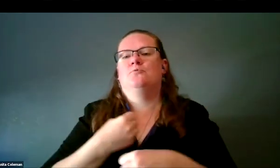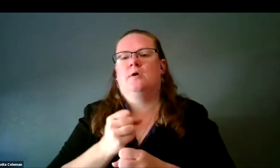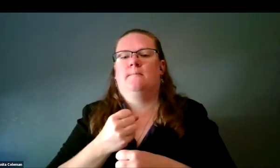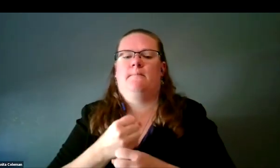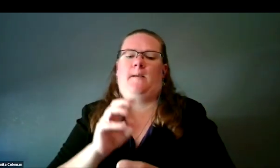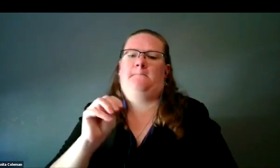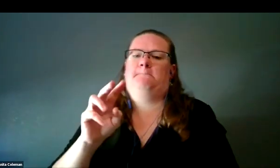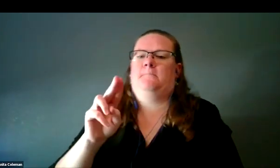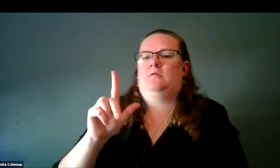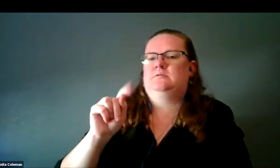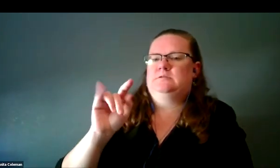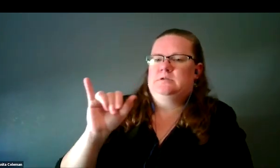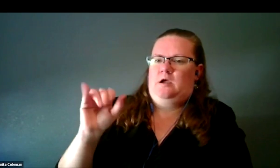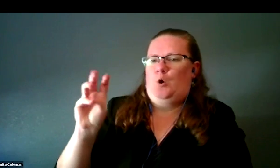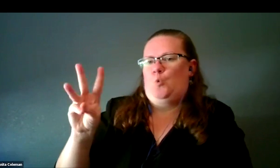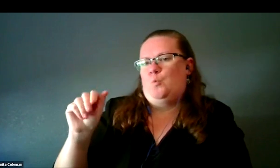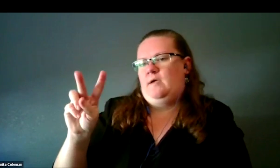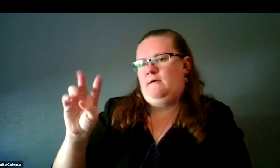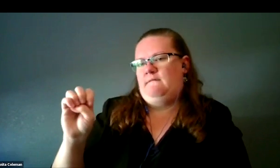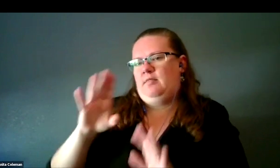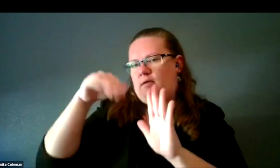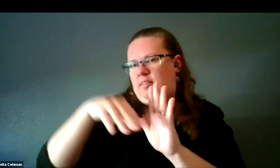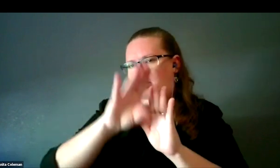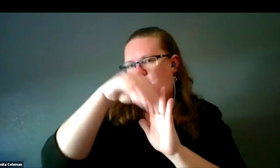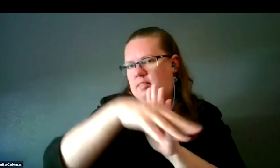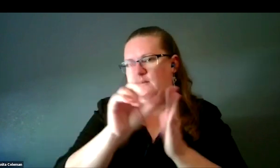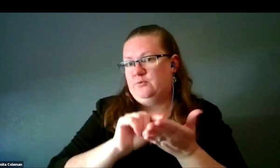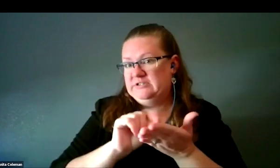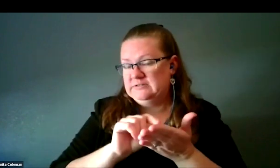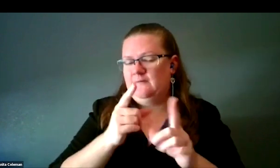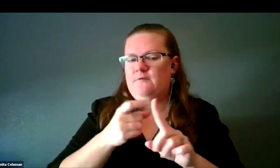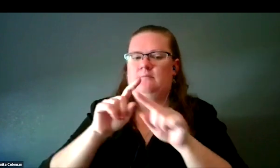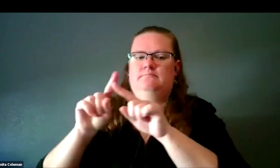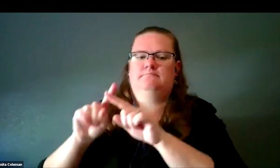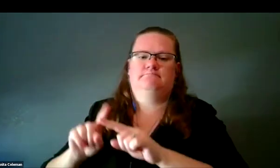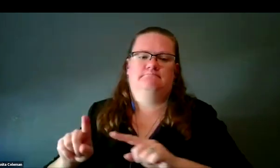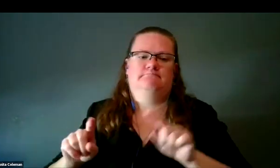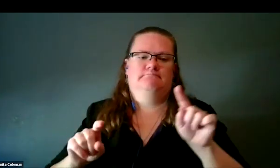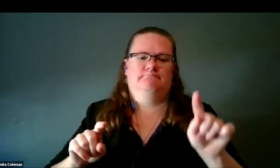of James Webb Space Telescope and Chandra Space Telescope objects